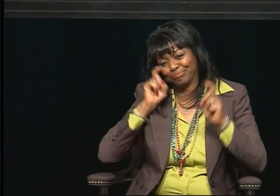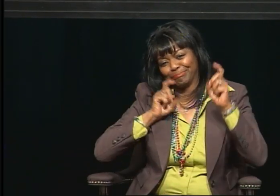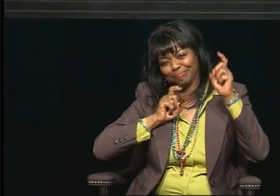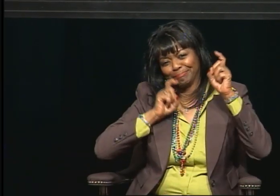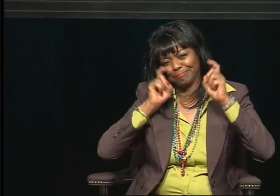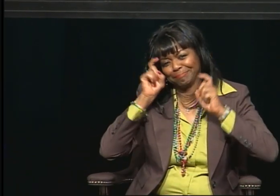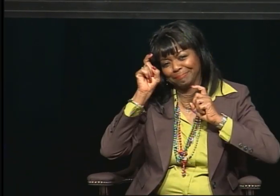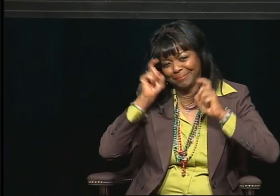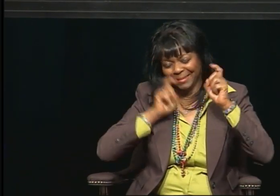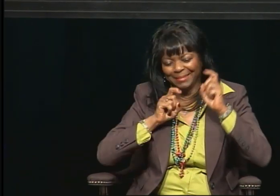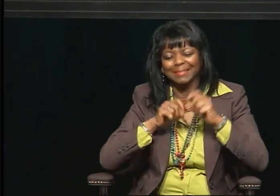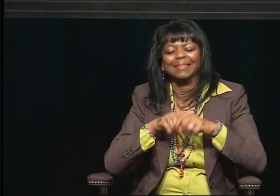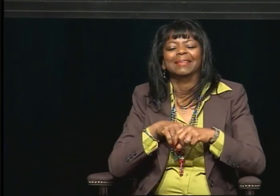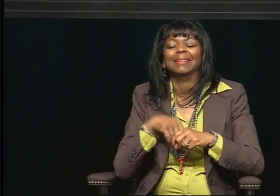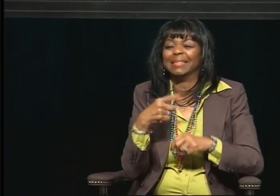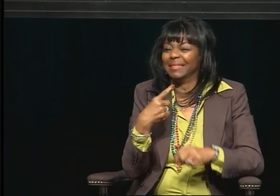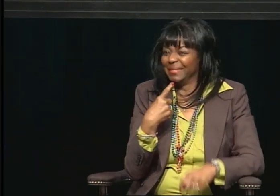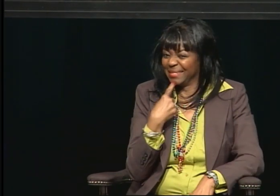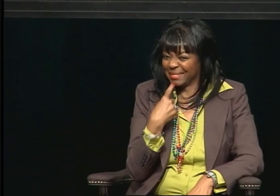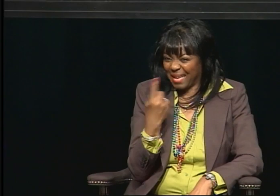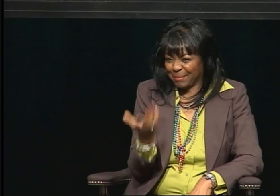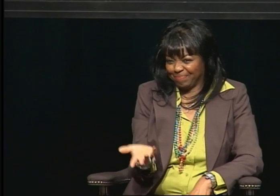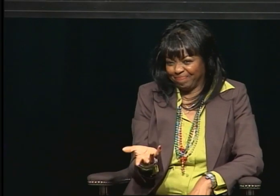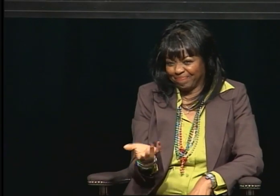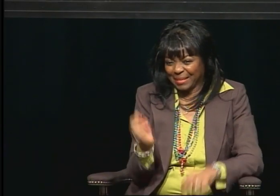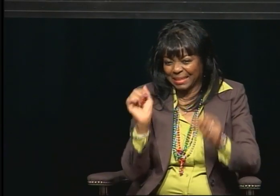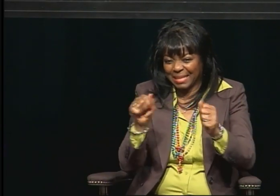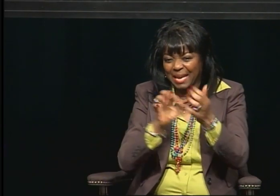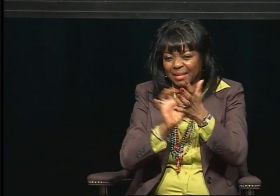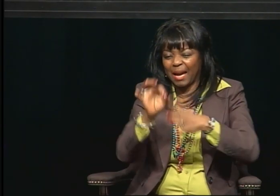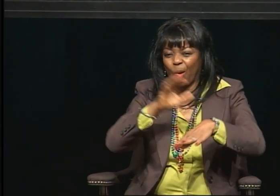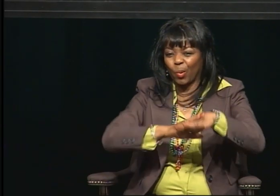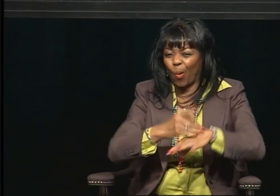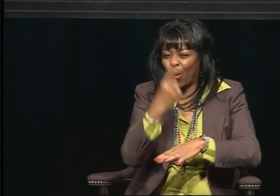We can count on one hand how many black people,